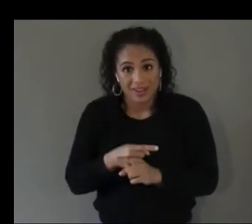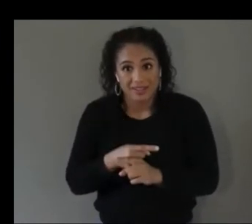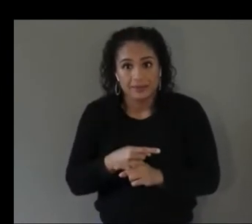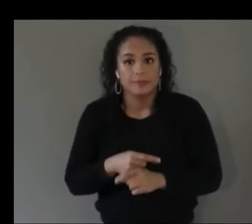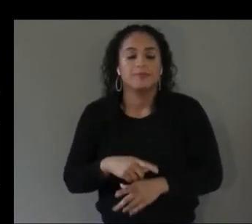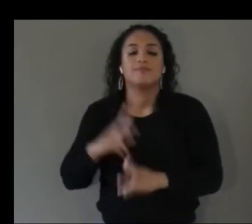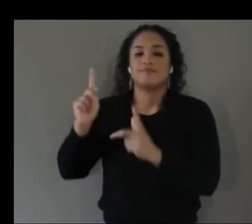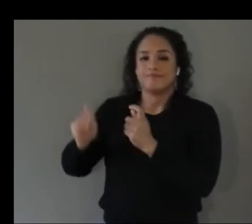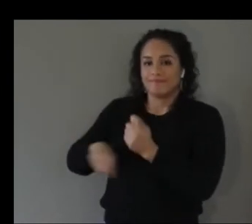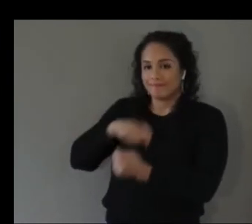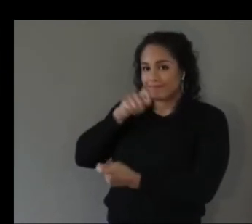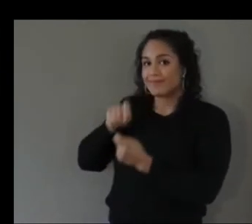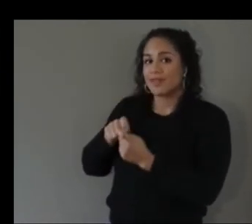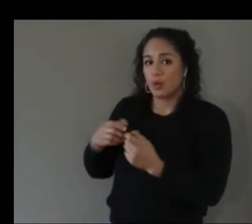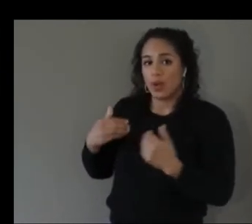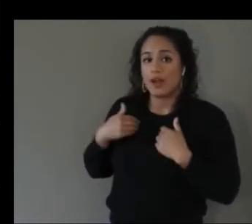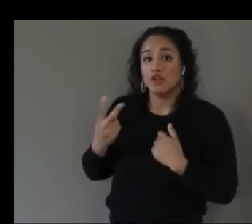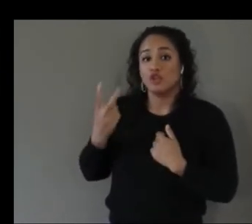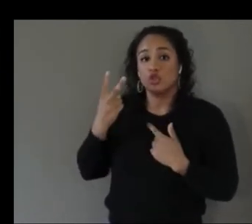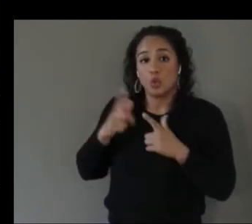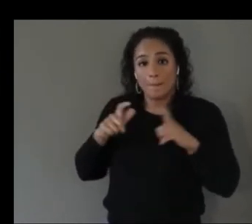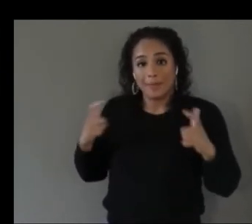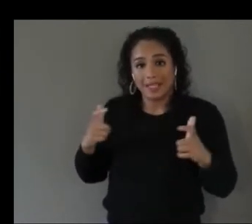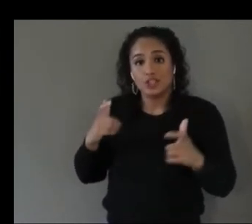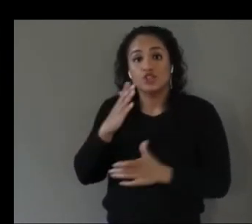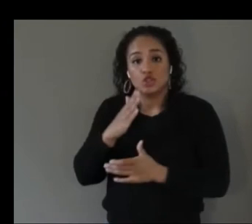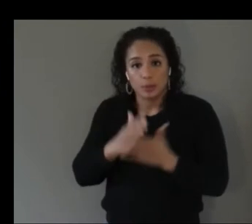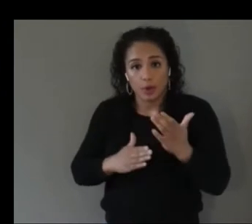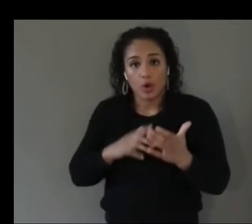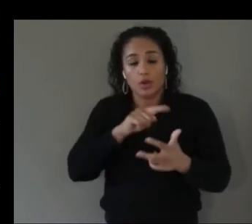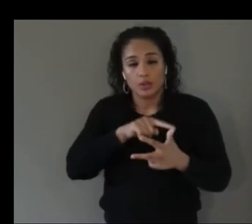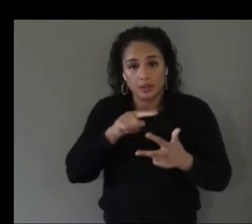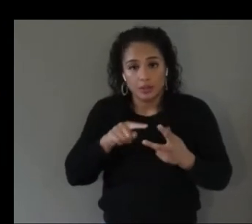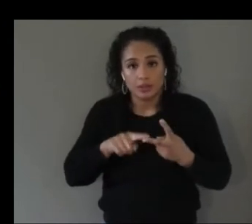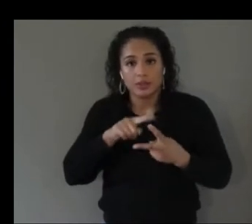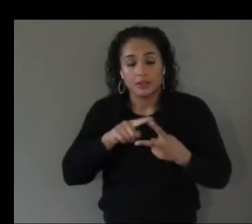computer vision i think are important here so one is like segmenting the 3d scene so for instance